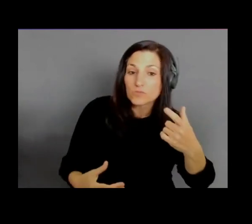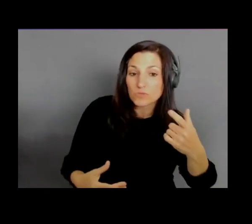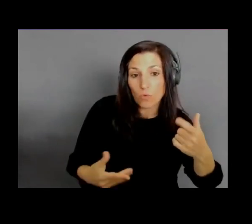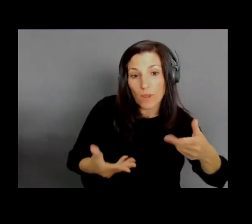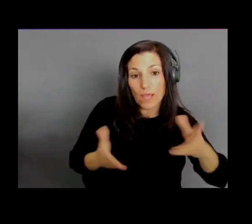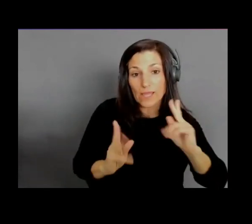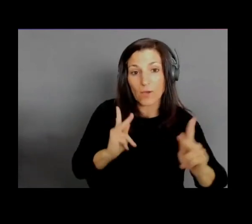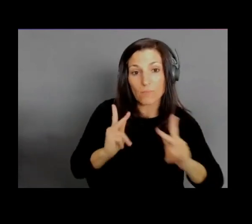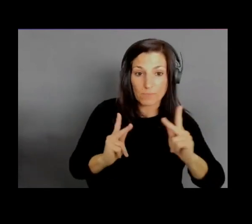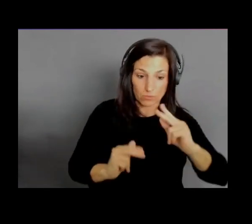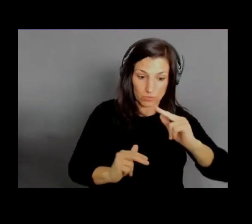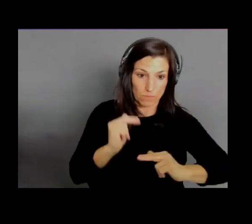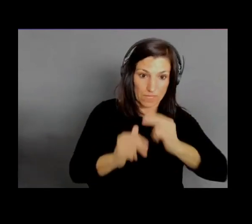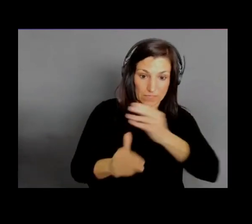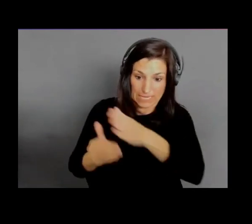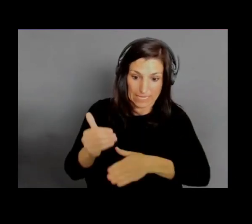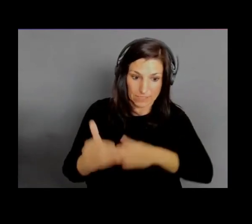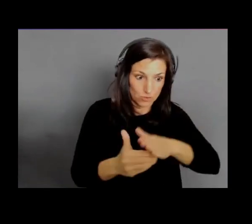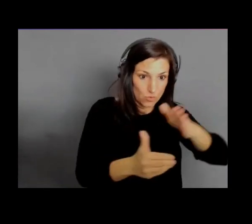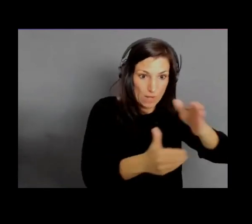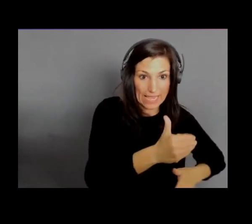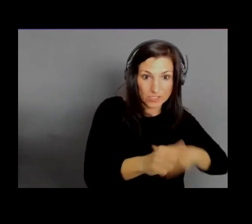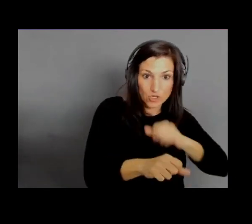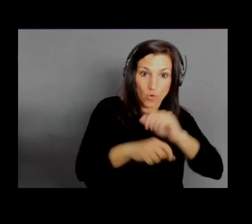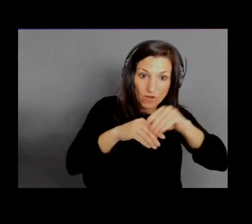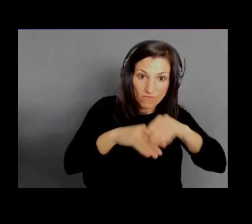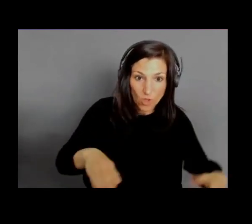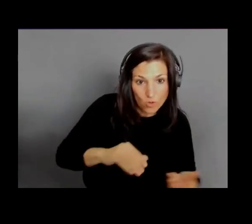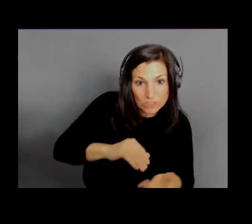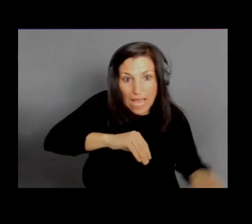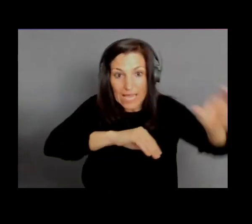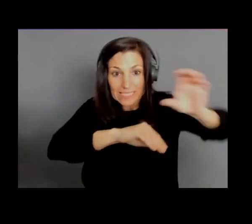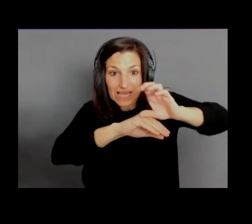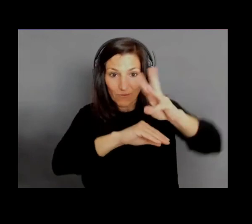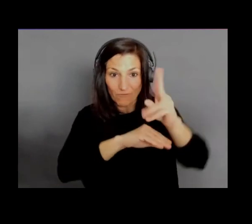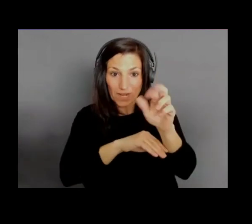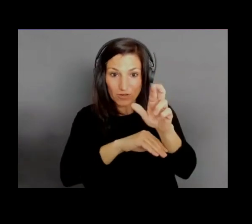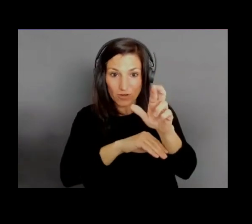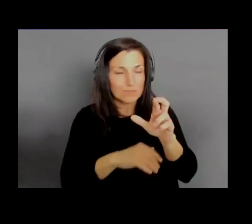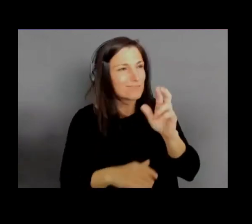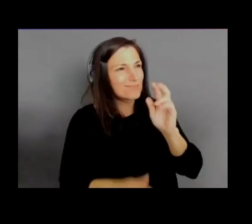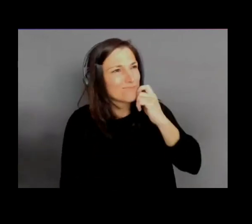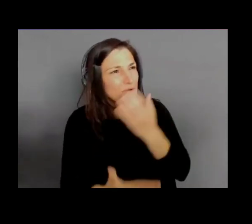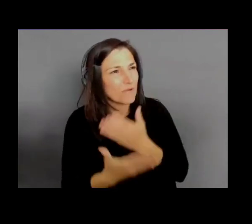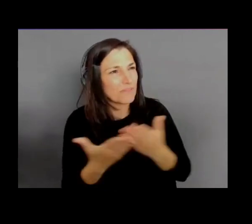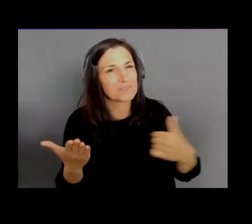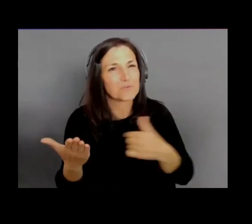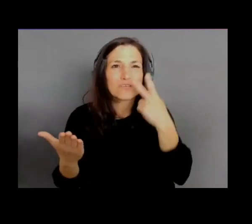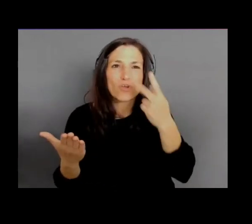And so some of the cool things that we've seen are a Western democracy during the pandemic actually built a voting bot.